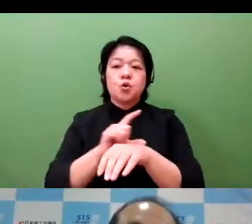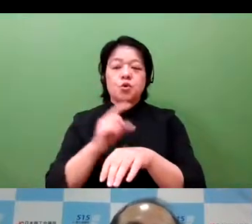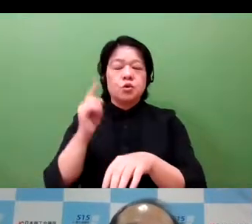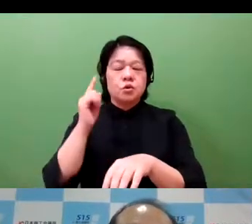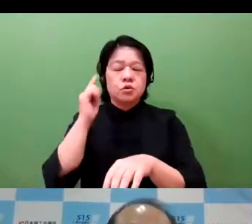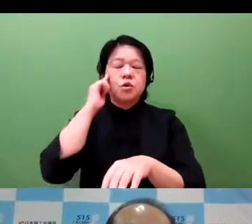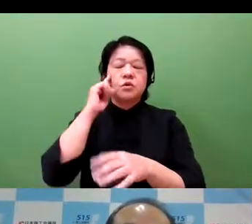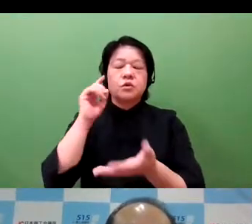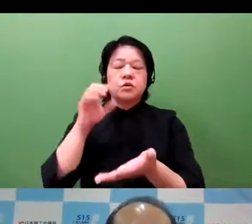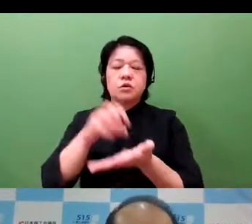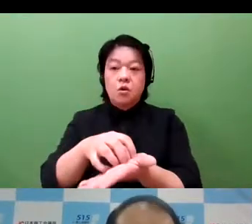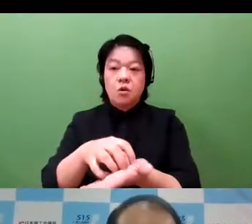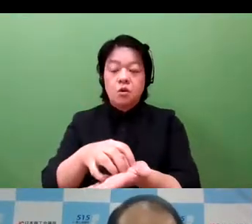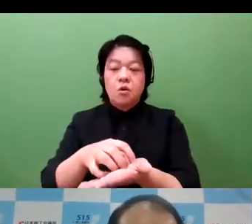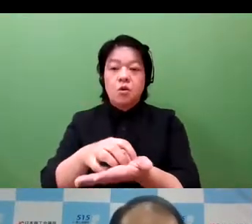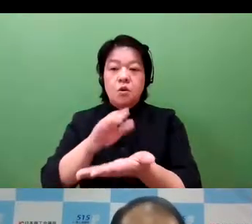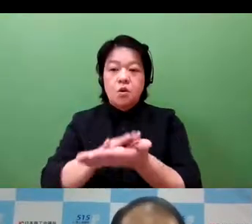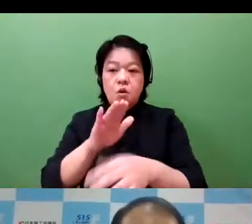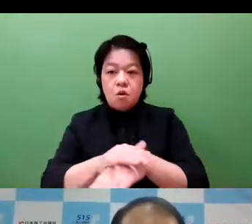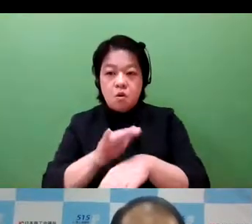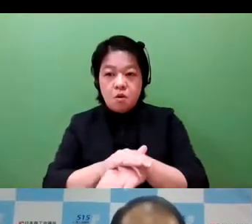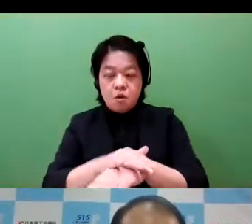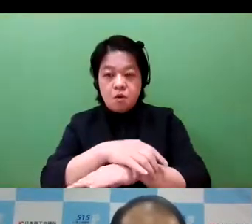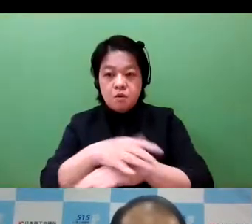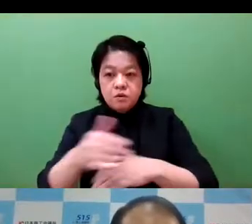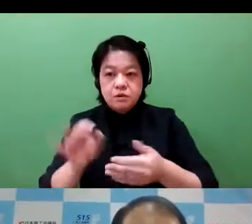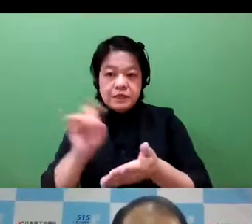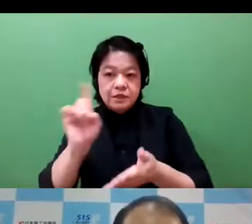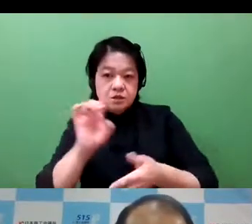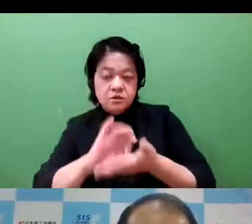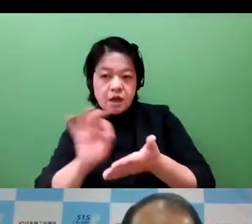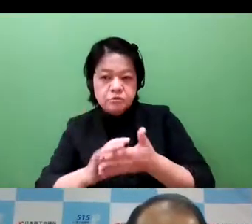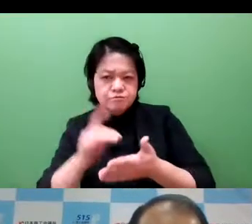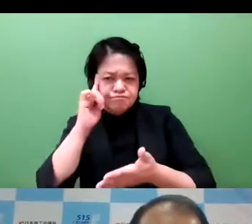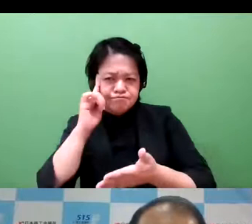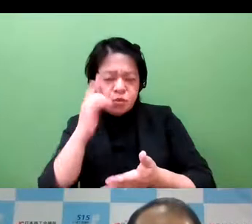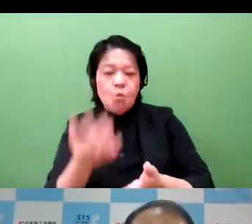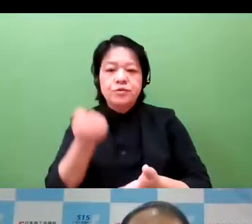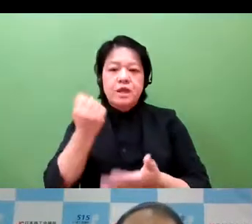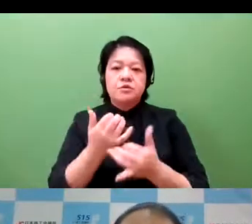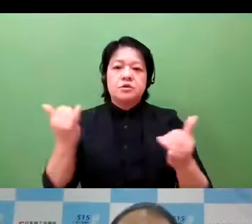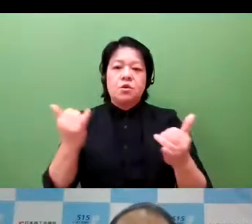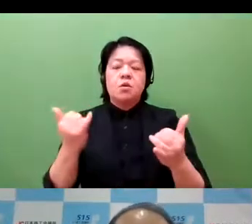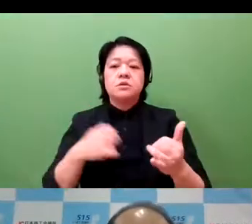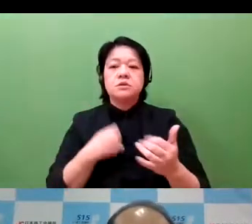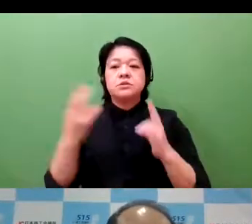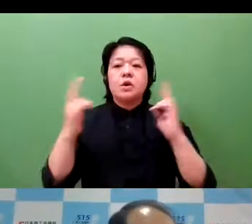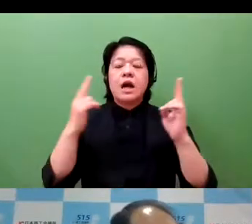that have a very, very strong IP strategy and they're intent on using their intellectual property rights.